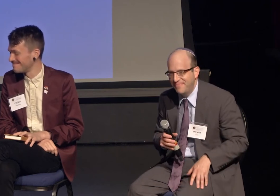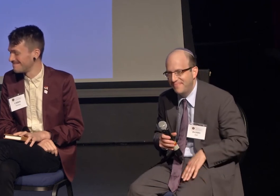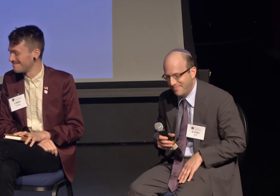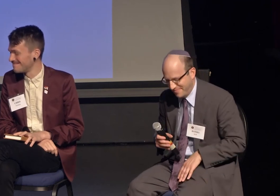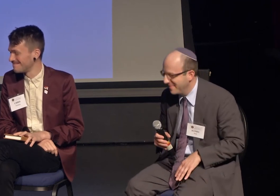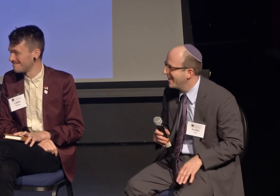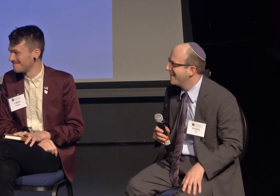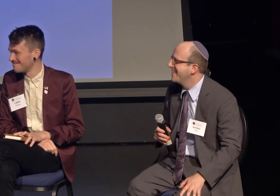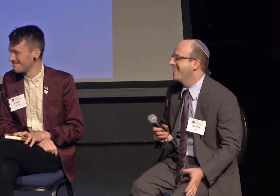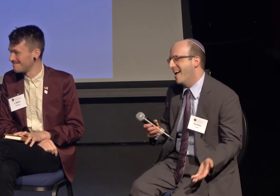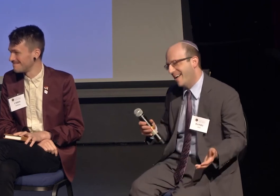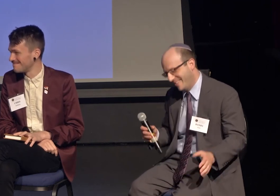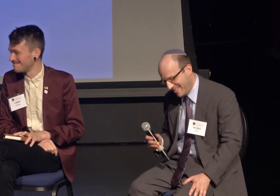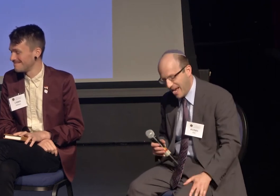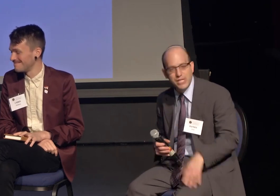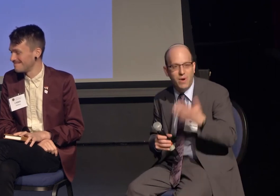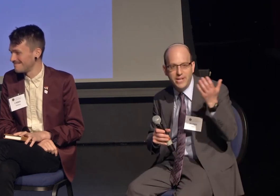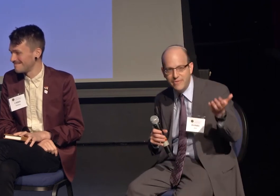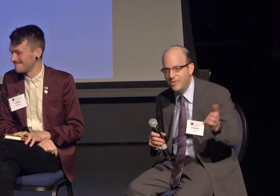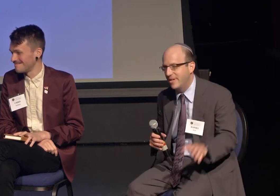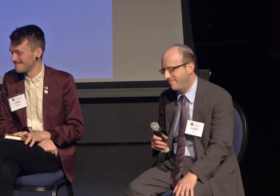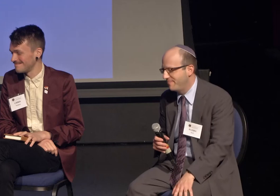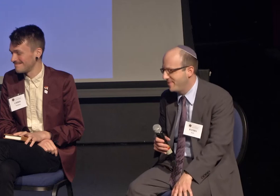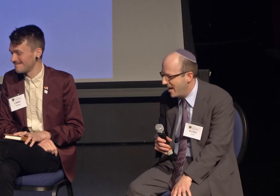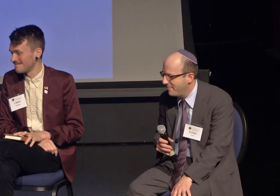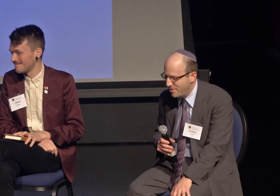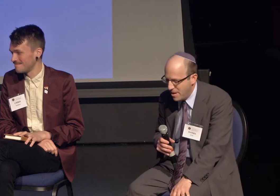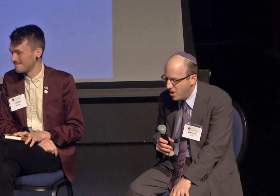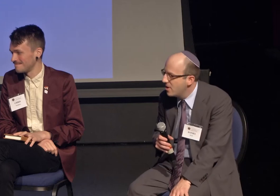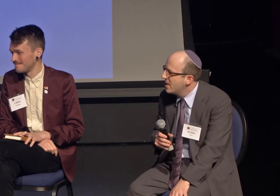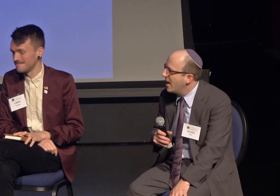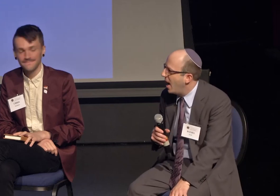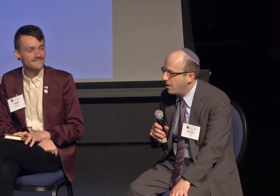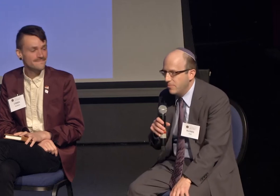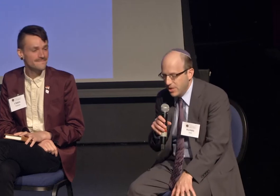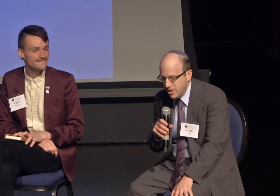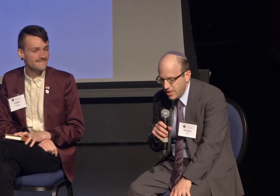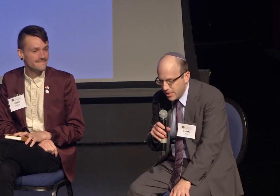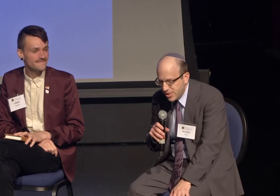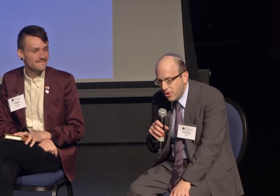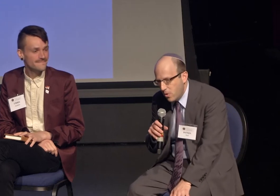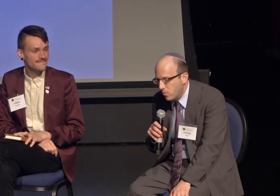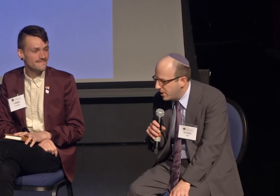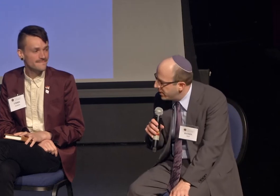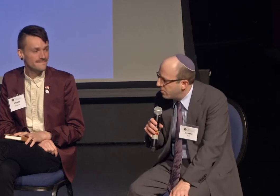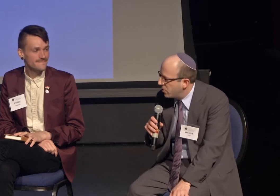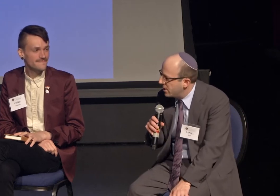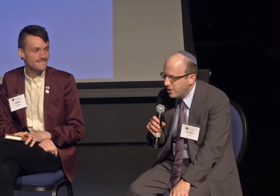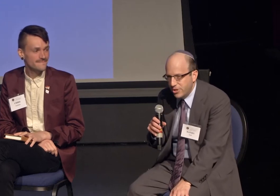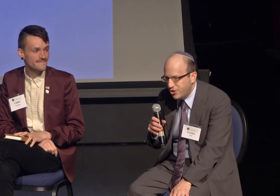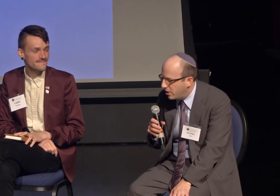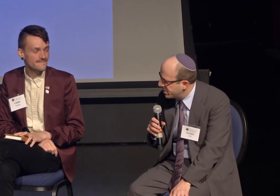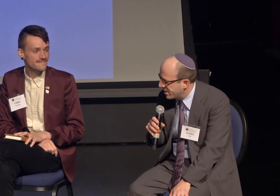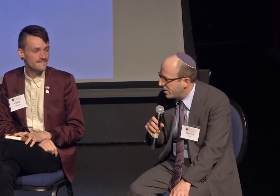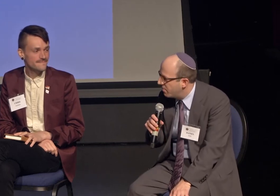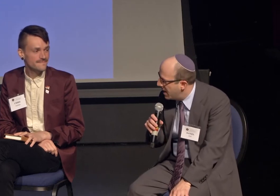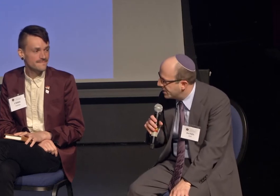That's why we invited you. I just want to give you the memo. So really, the, the challenges are so immense,